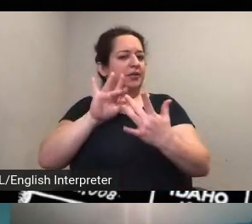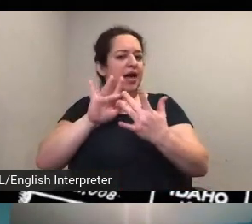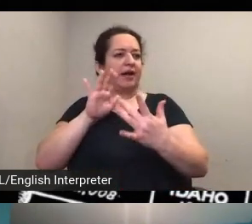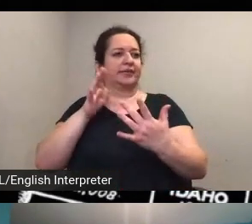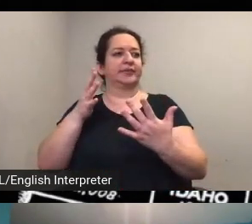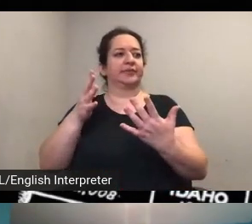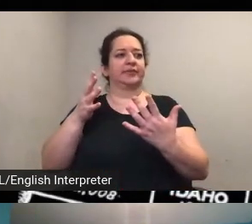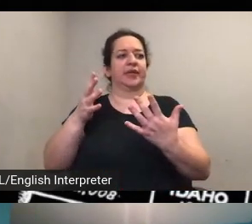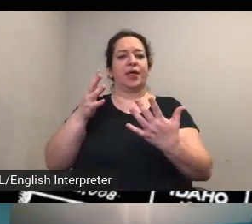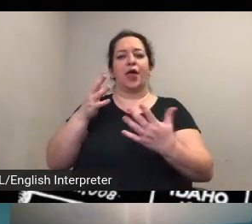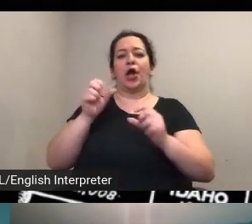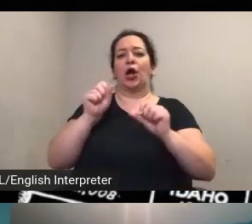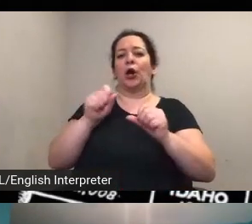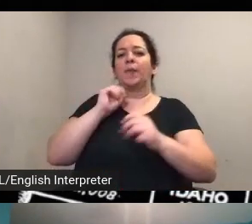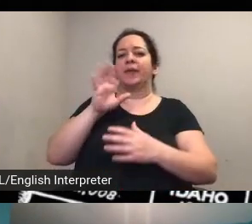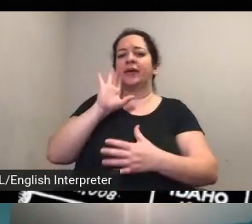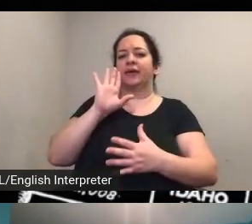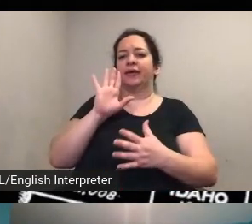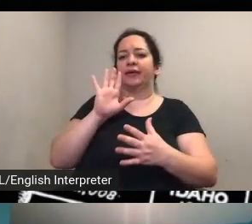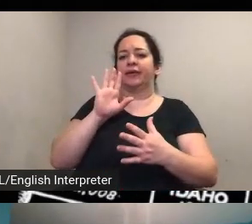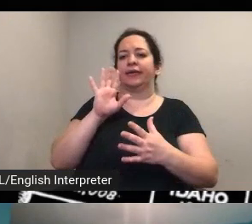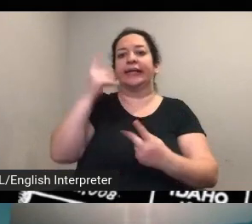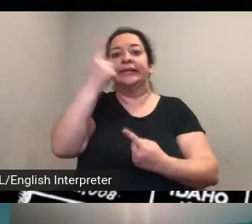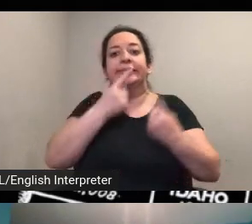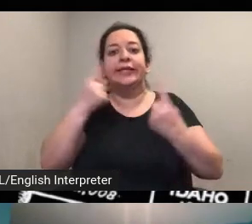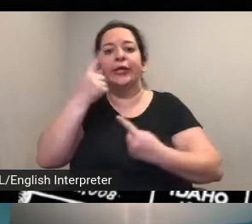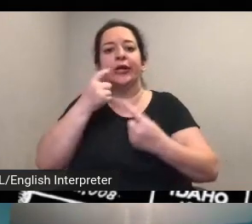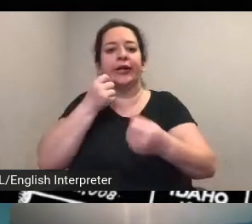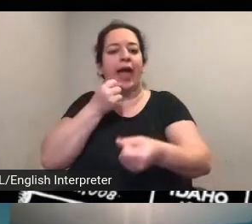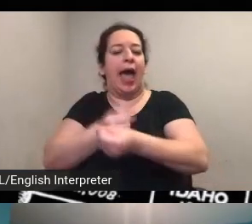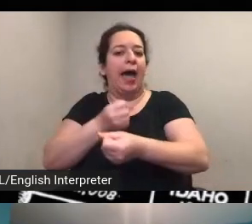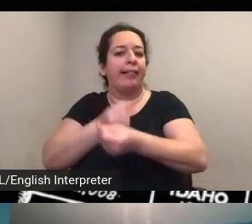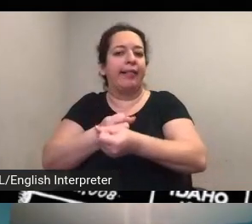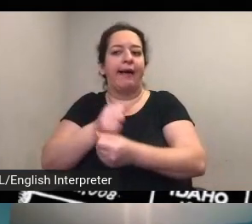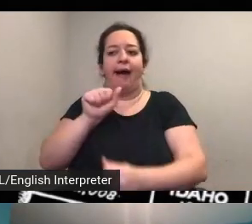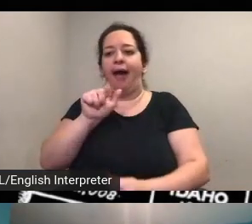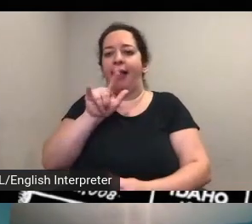counted as allies um but no anti-suffragist